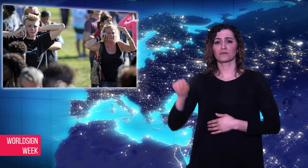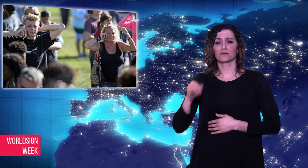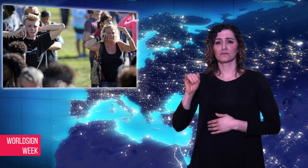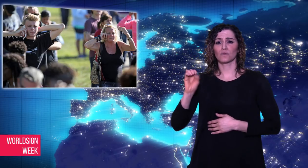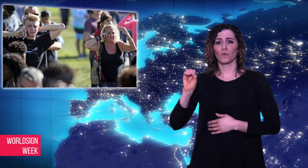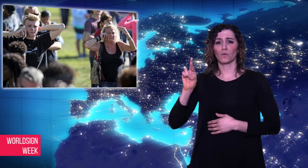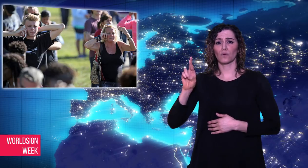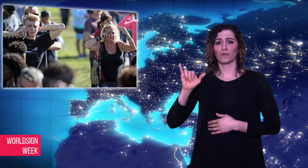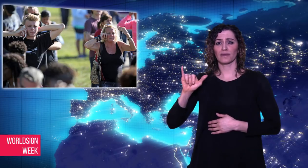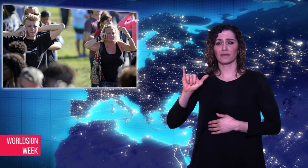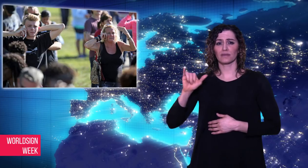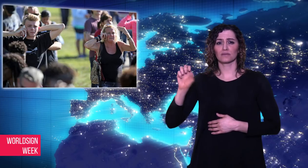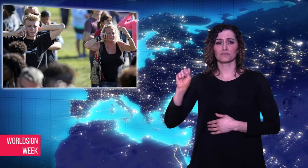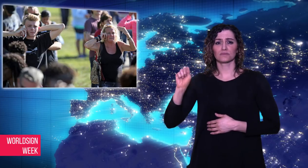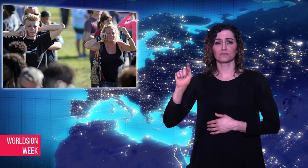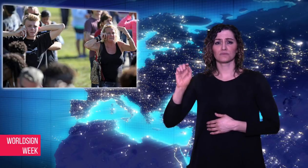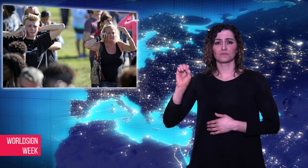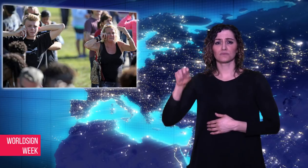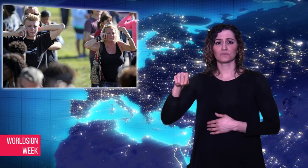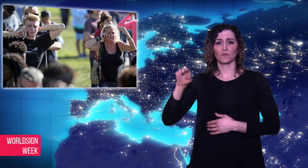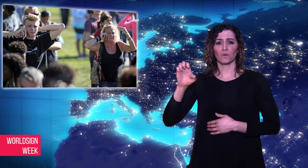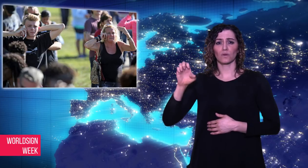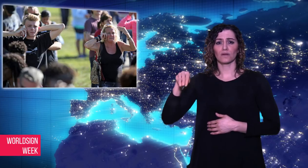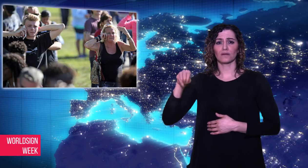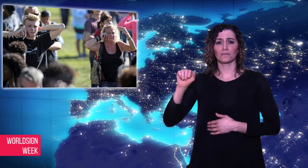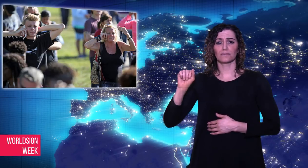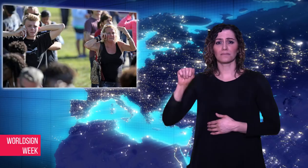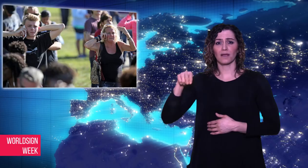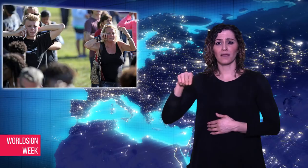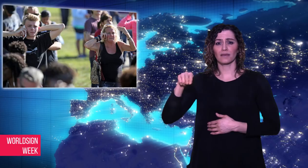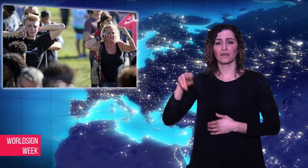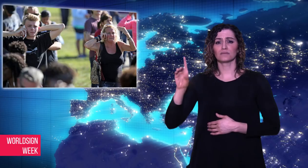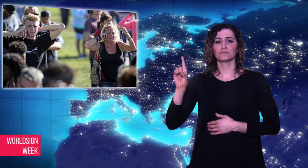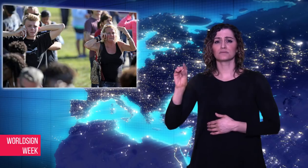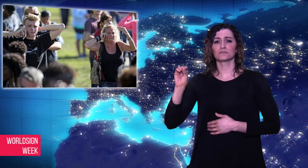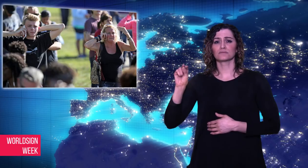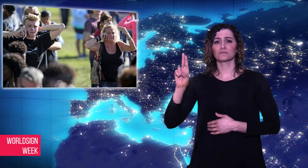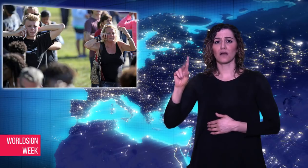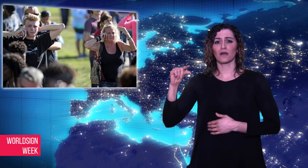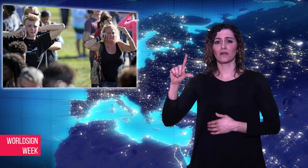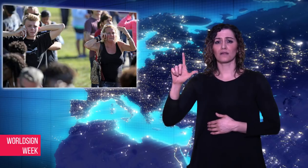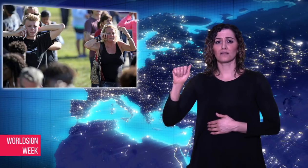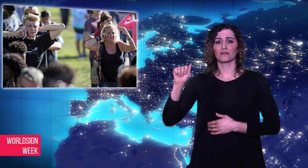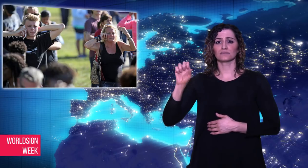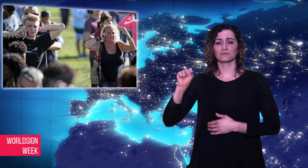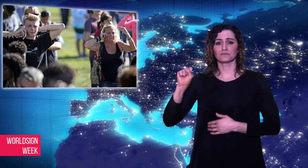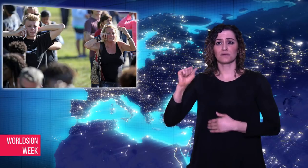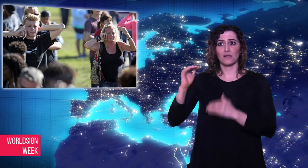Stoneman Douglas High School, in Parkland,